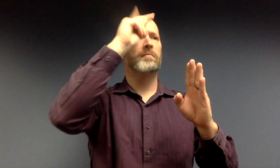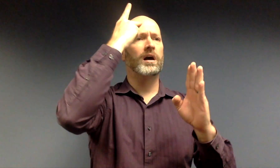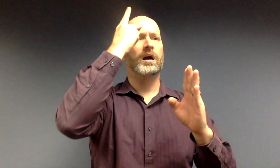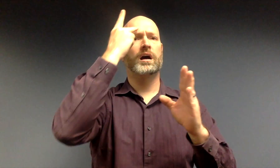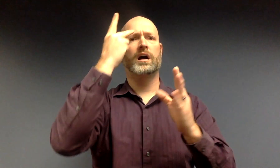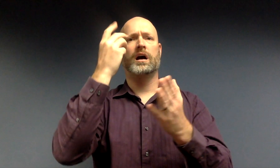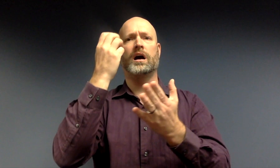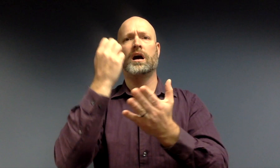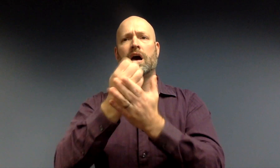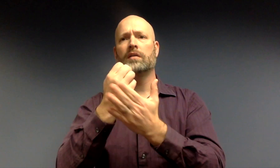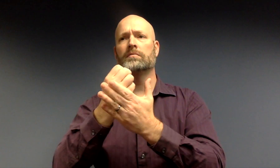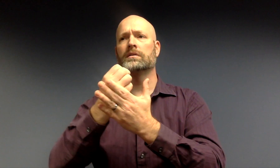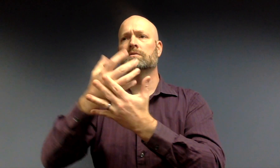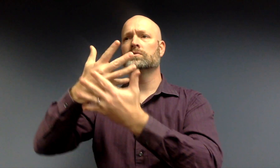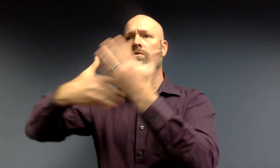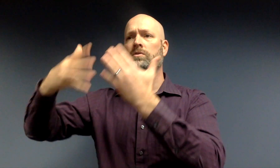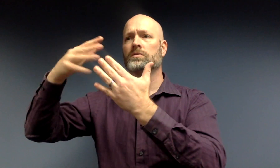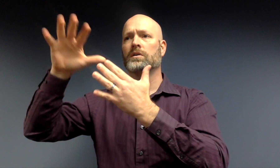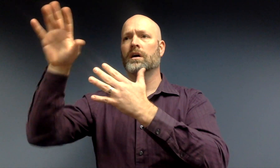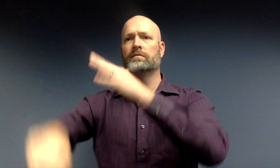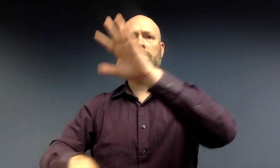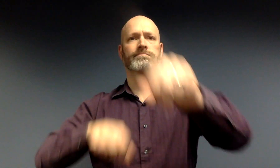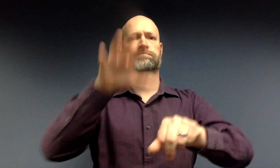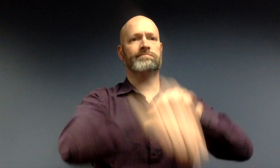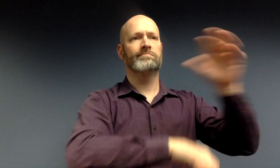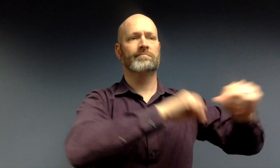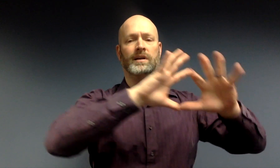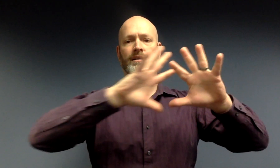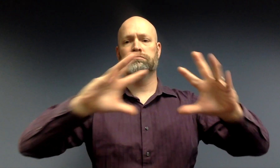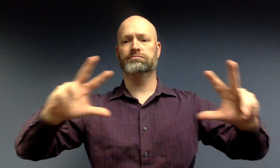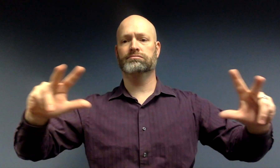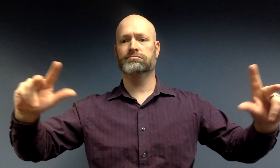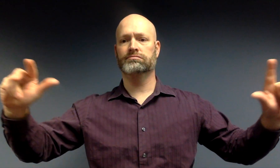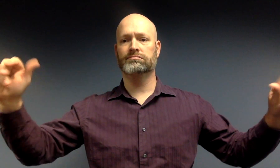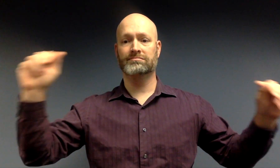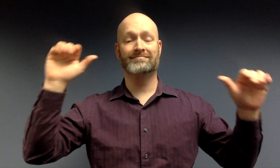Social, political, and economic barriers no longer stand in the way.